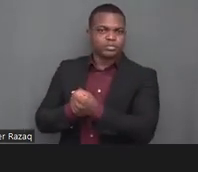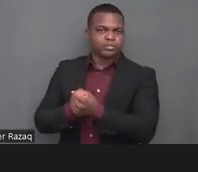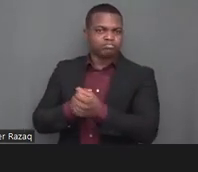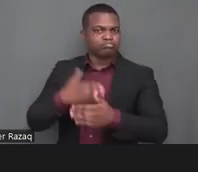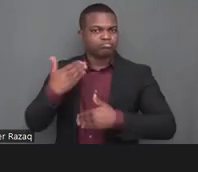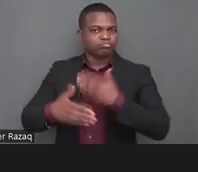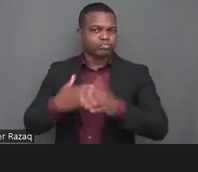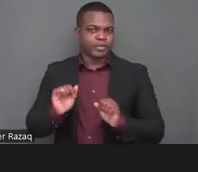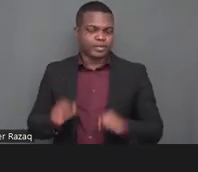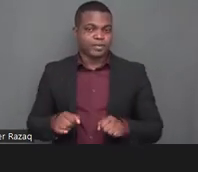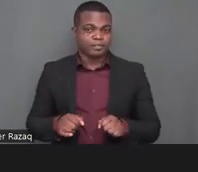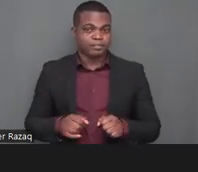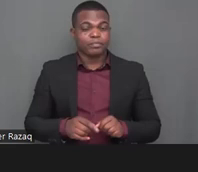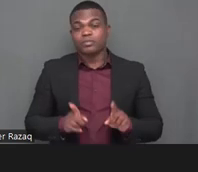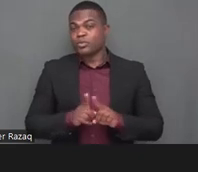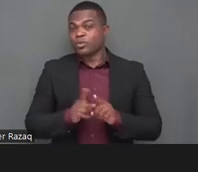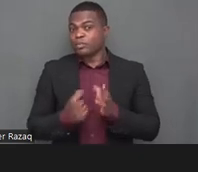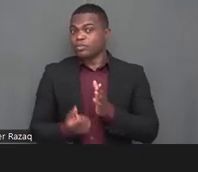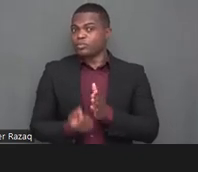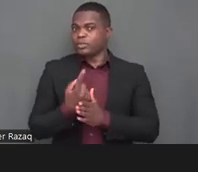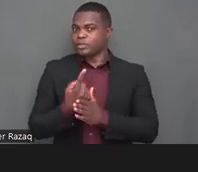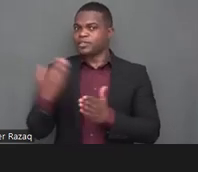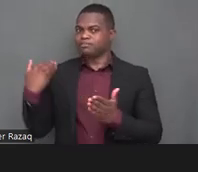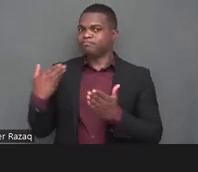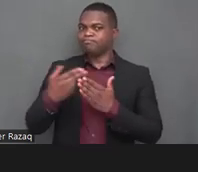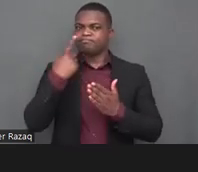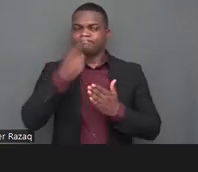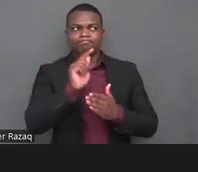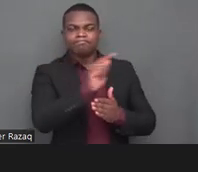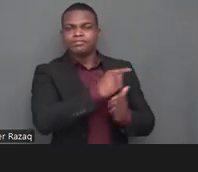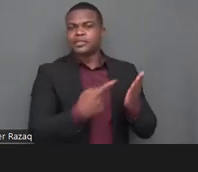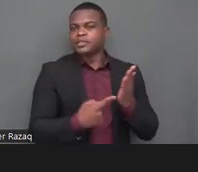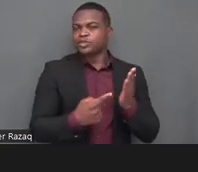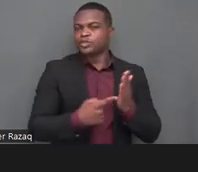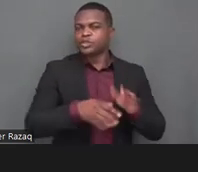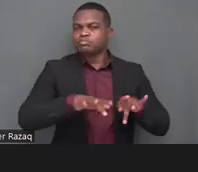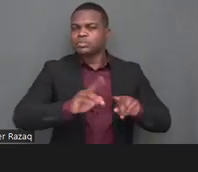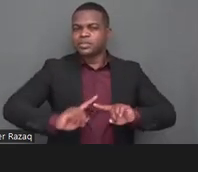enhance learning opportunities and possibilities for learners with disabilities for digital